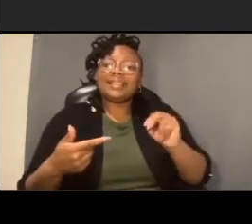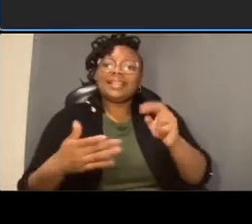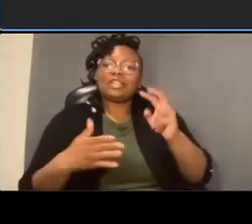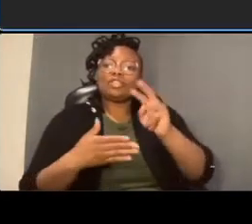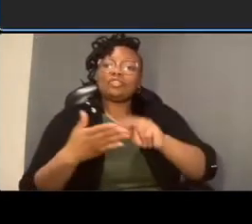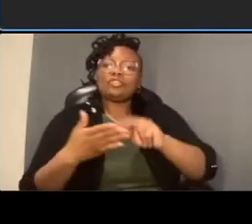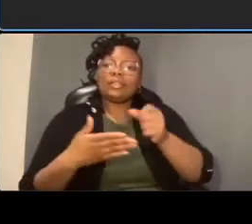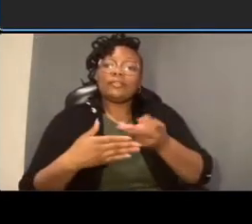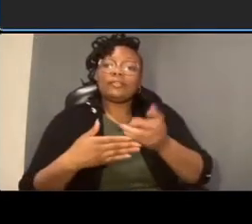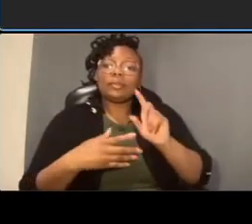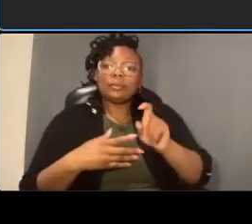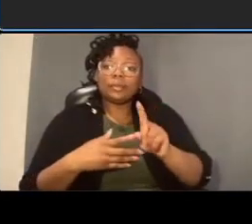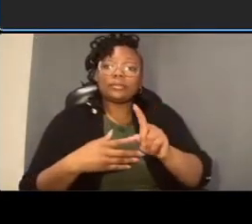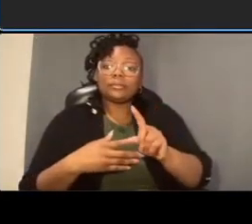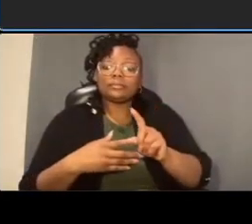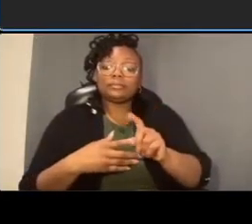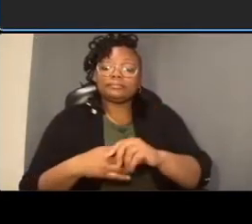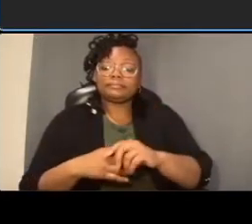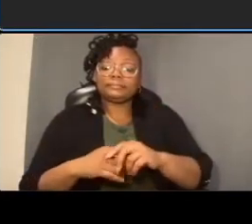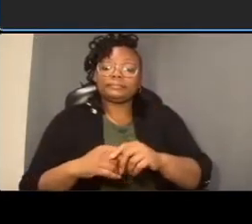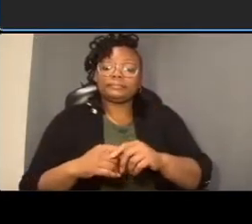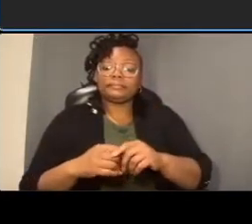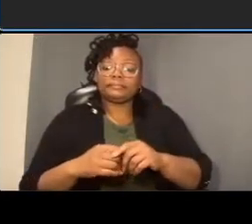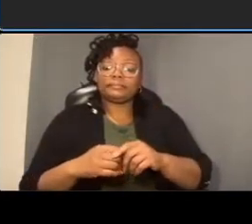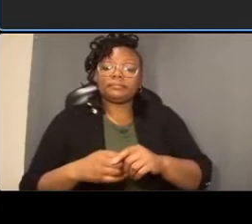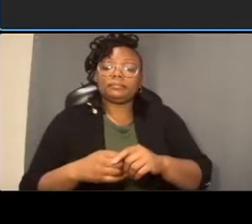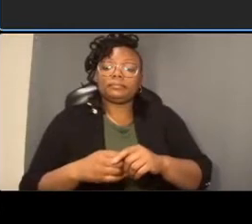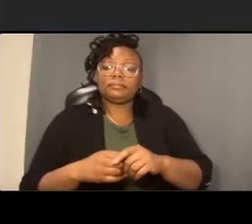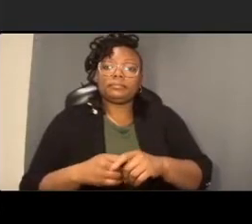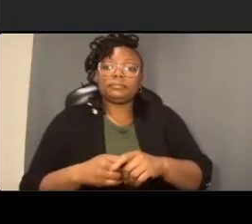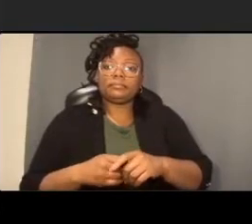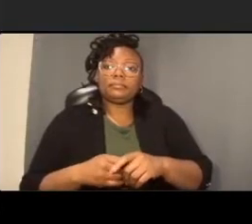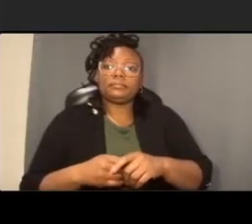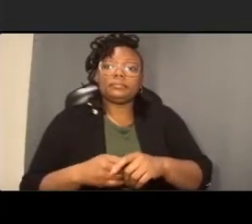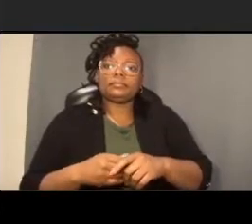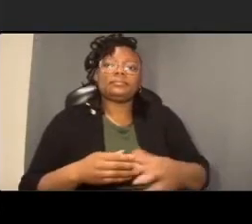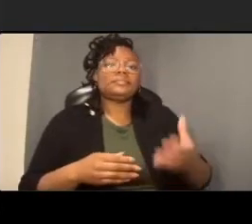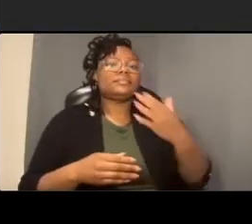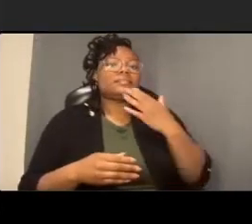thank you uh charlotte we'll continue where we left off uh and please note that some of your